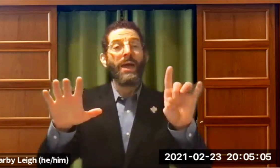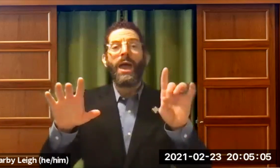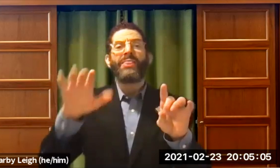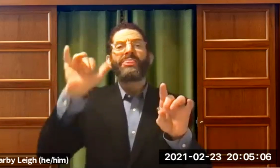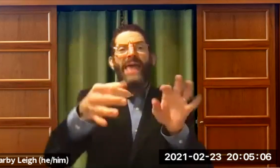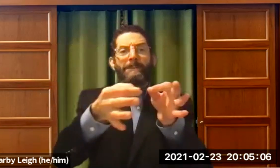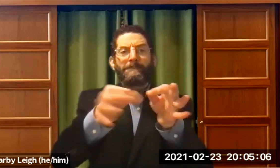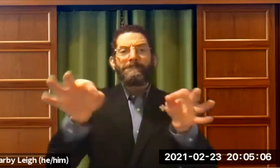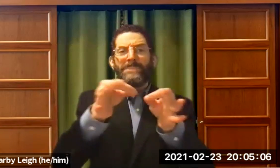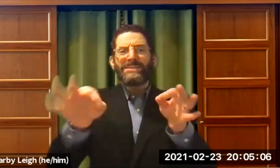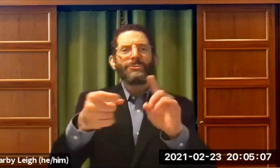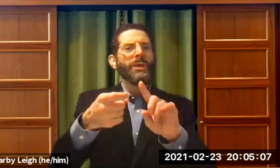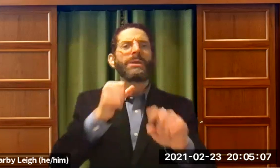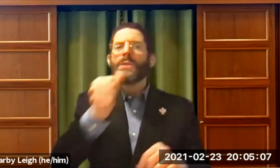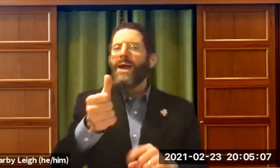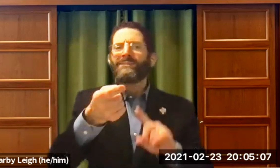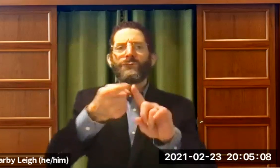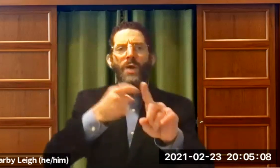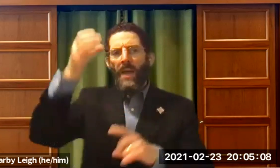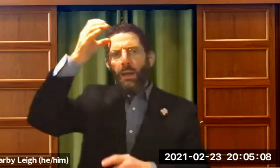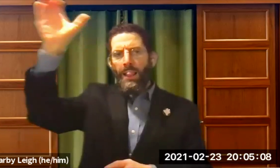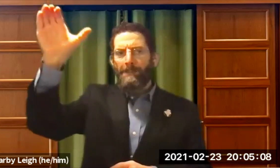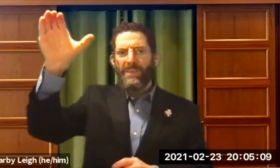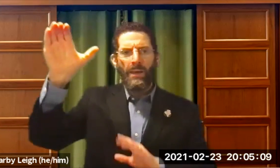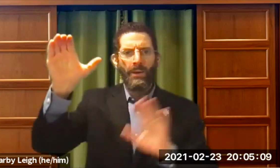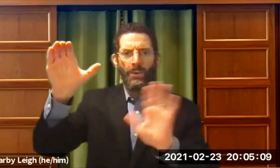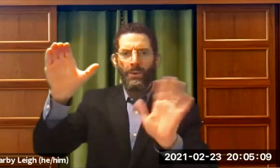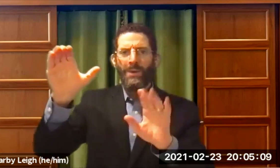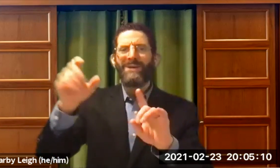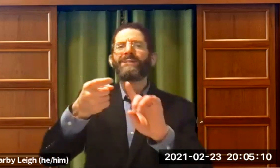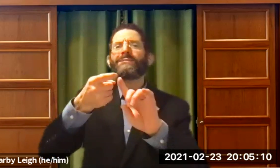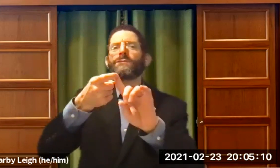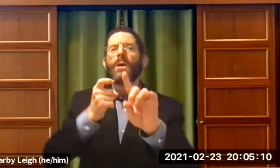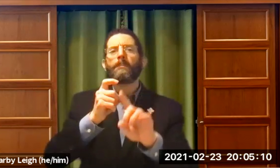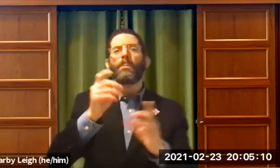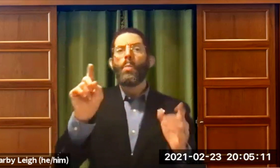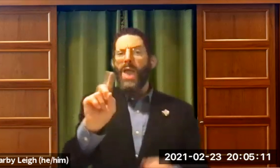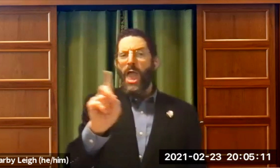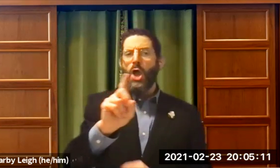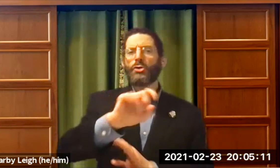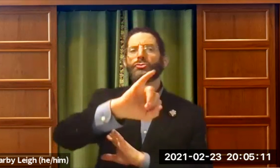want to clarify. The message was not from Columbia University.